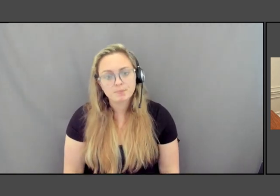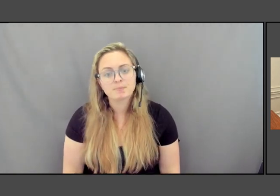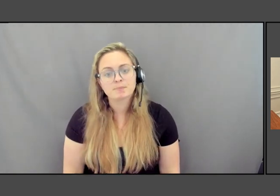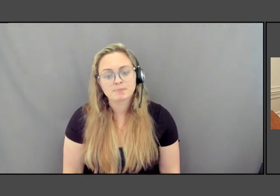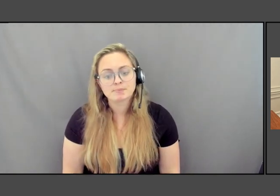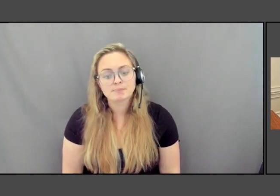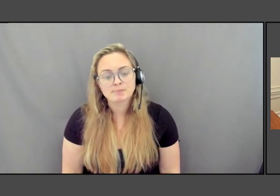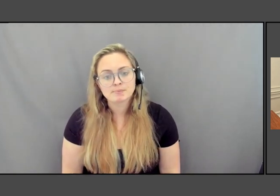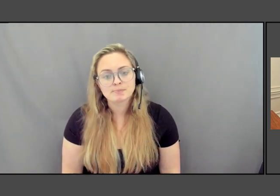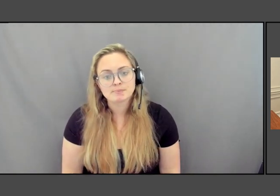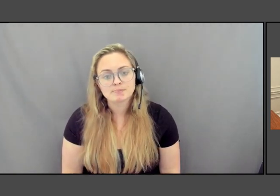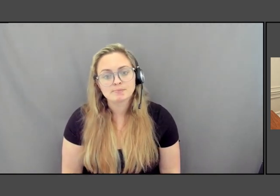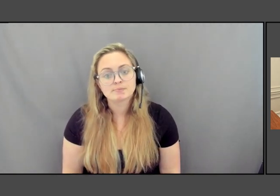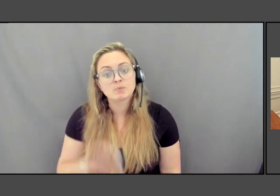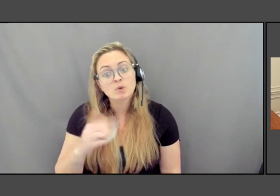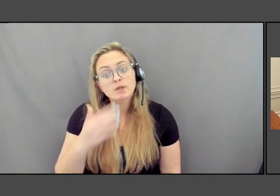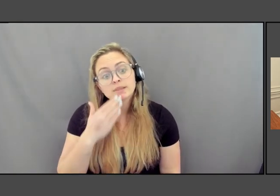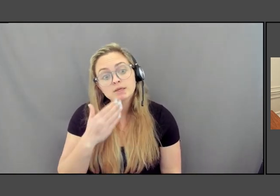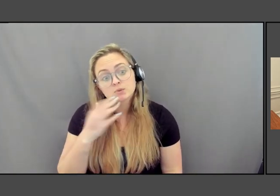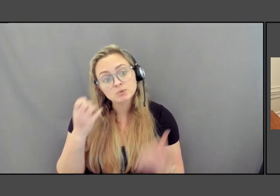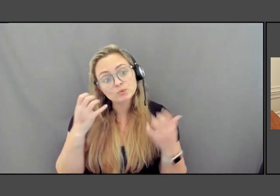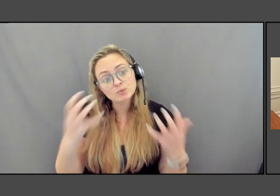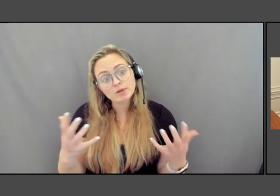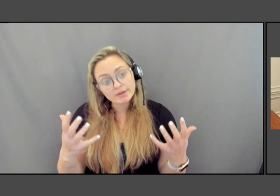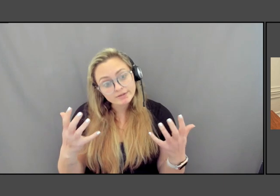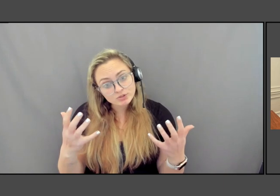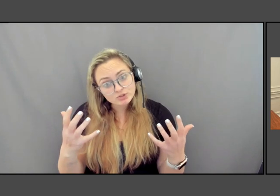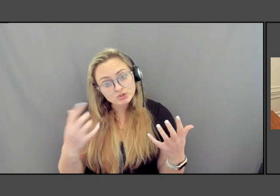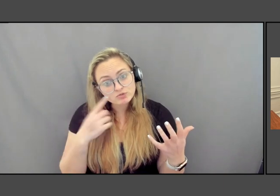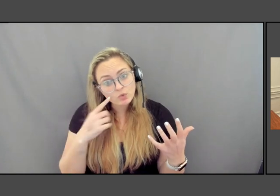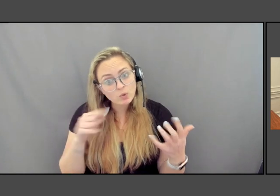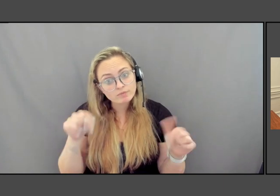Well, thank you so much, Maya, for this wonderful conversation,